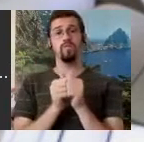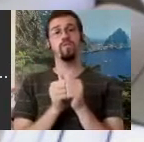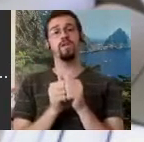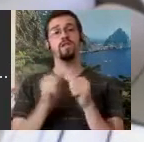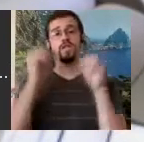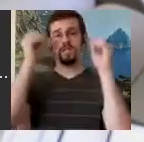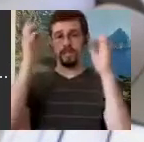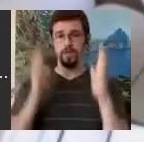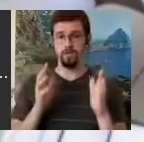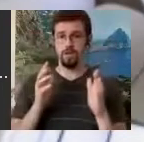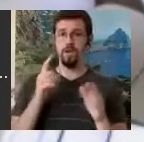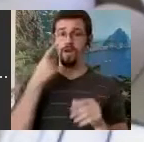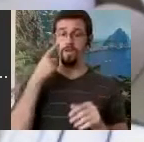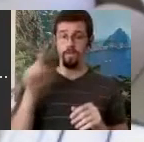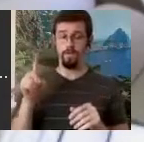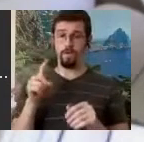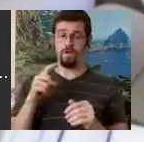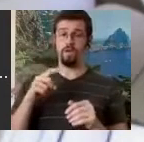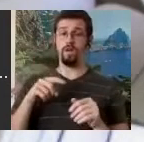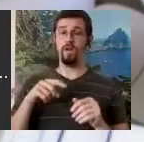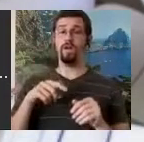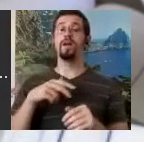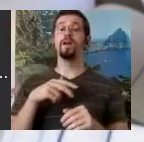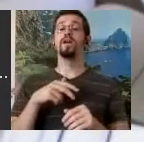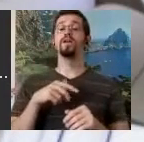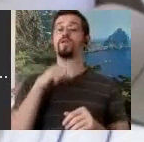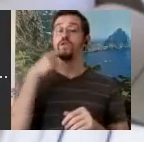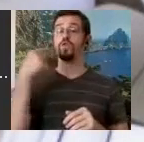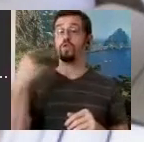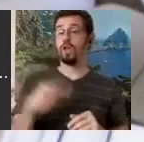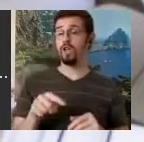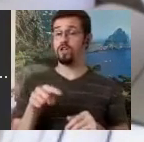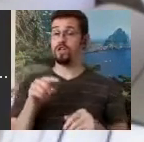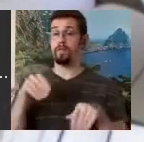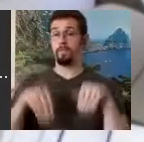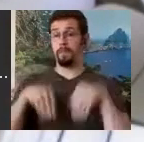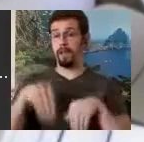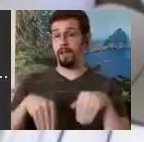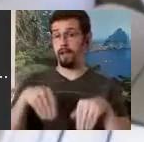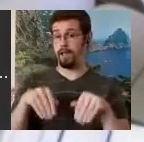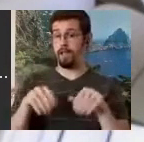company which is a Russian ballet company that's world-famous. Her name was